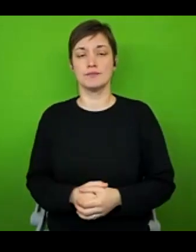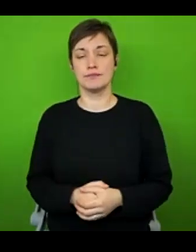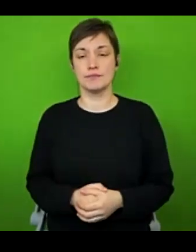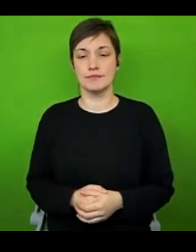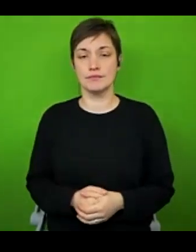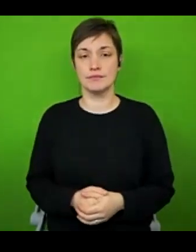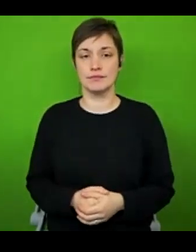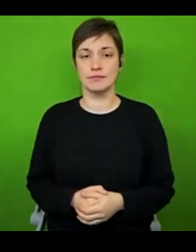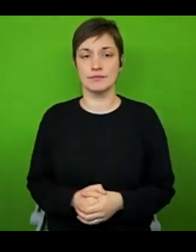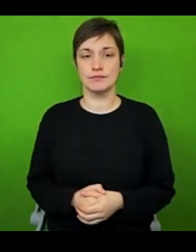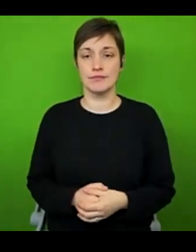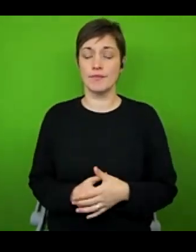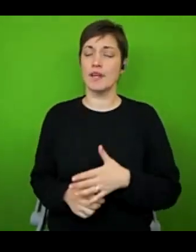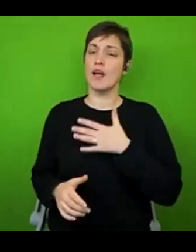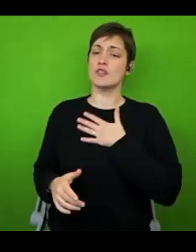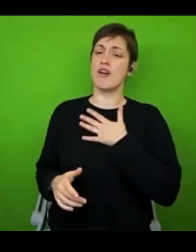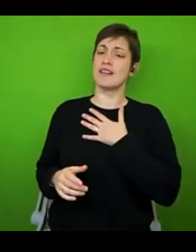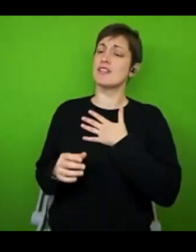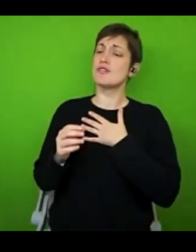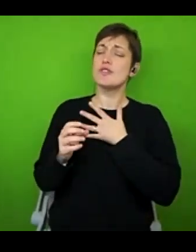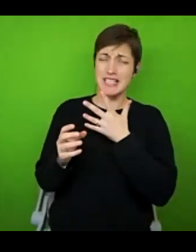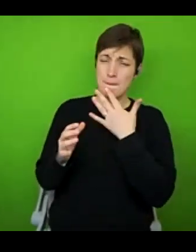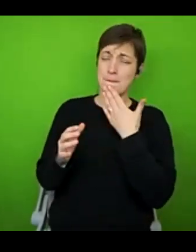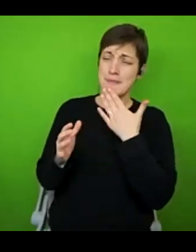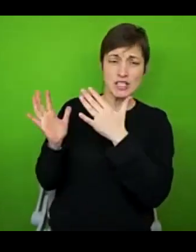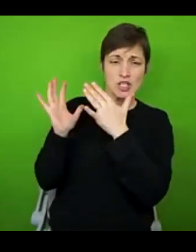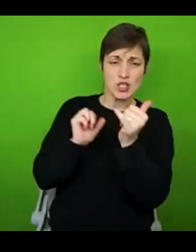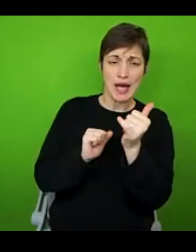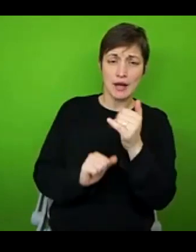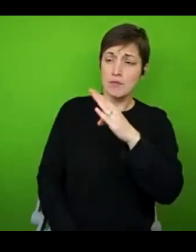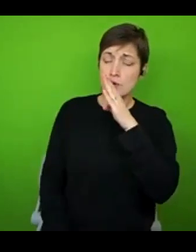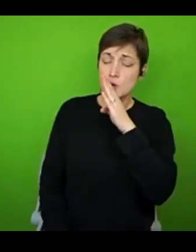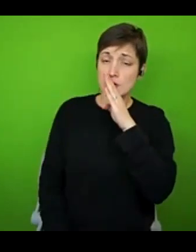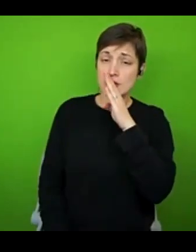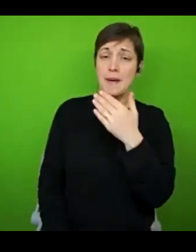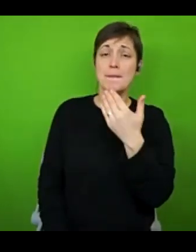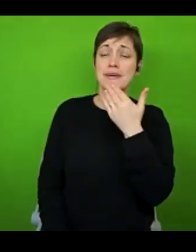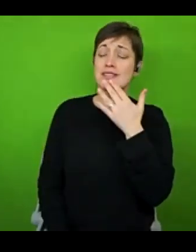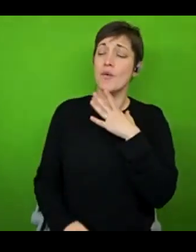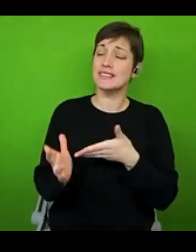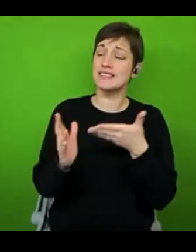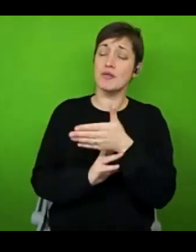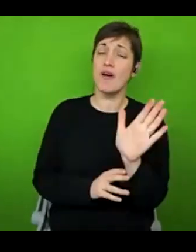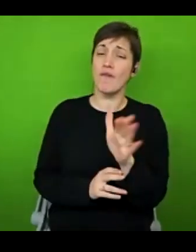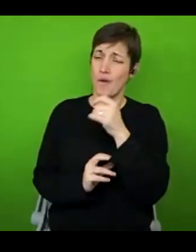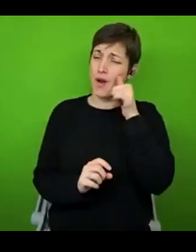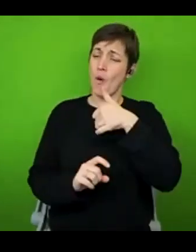Sorry, I'm just gonna triple check that everyone's on mute, just cause I want this to be accessible for everybody. And I know that background noise can sometimes be a little bit